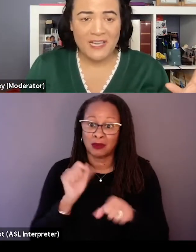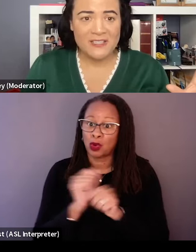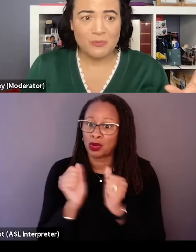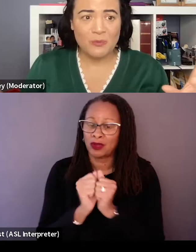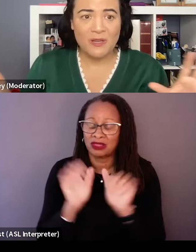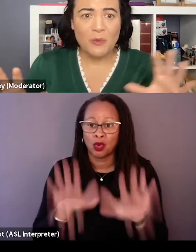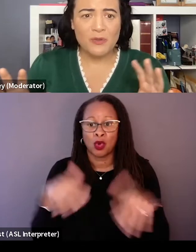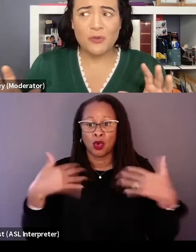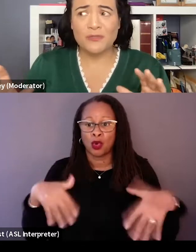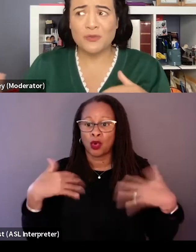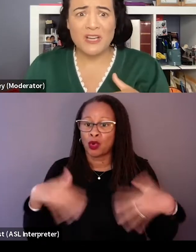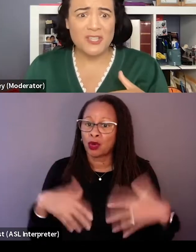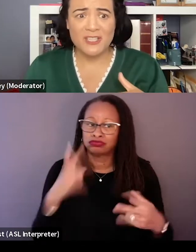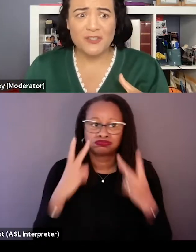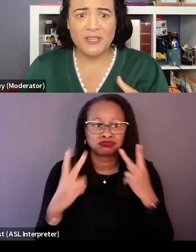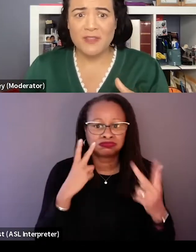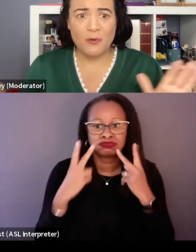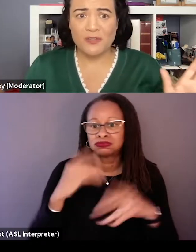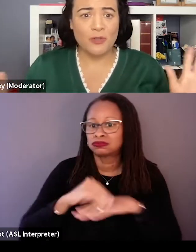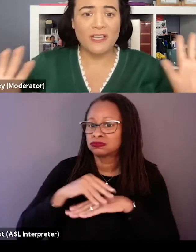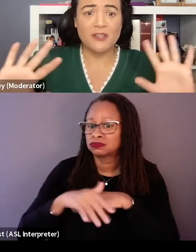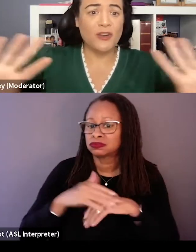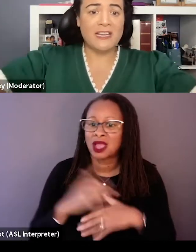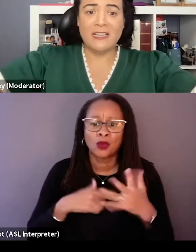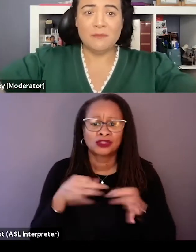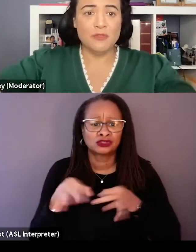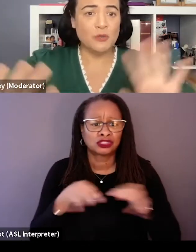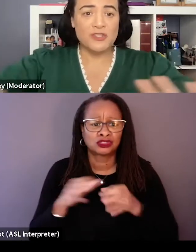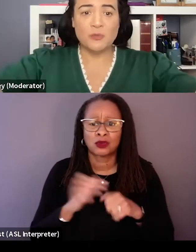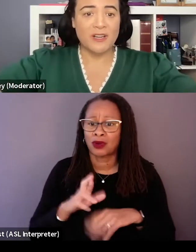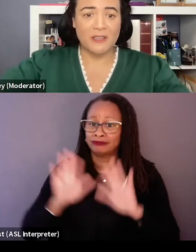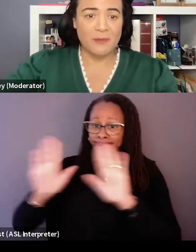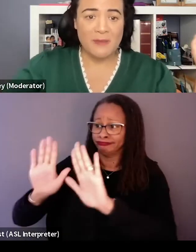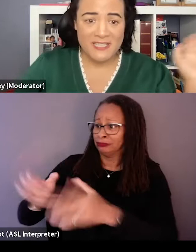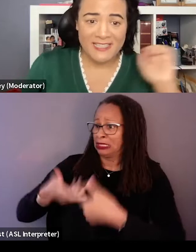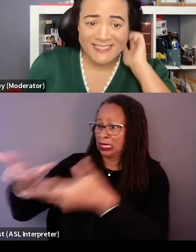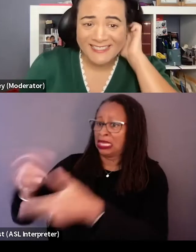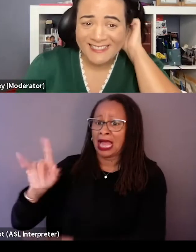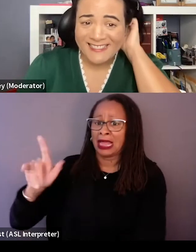What sort of direction did you give them? Or is it more like you're ILM, do what you want? It'll be amazing.